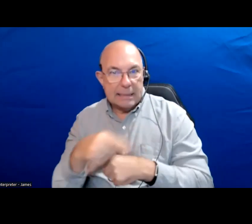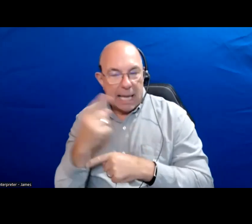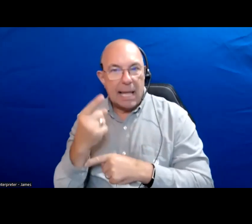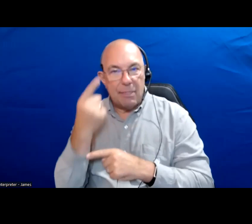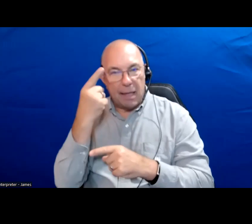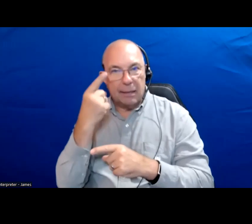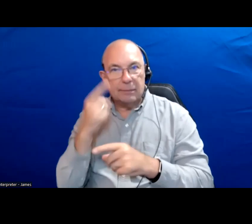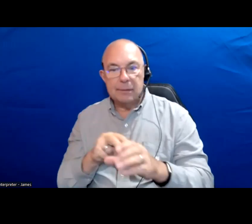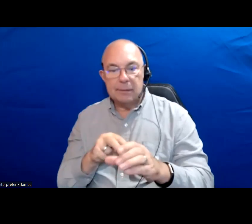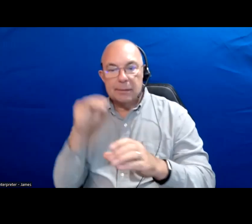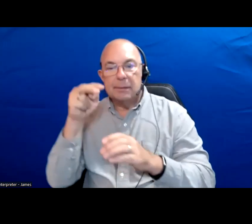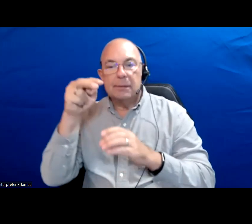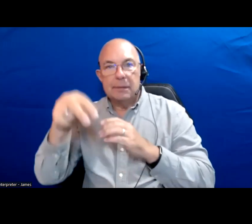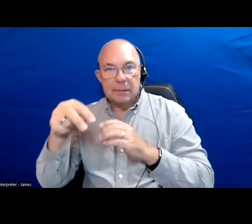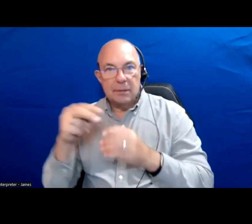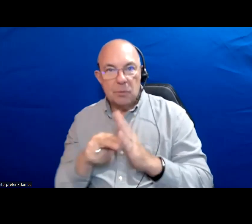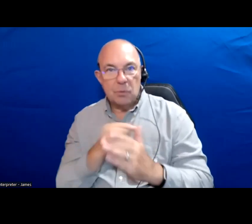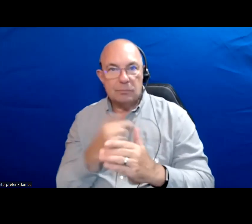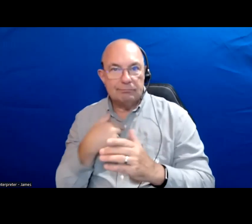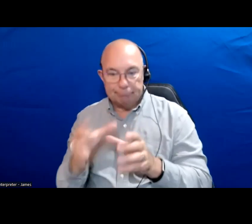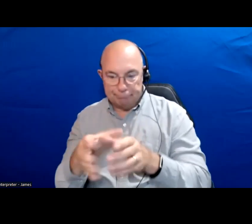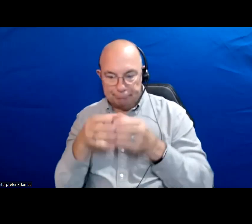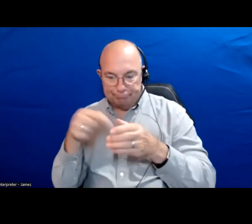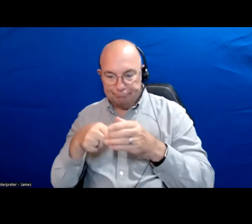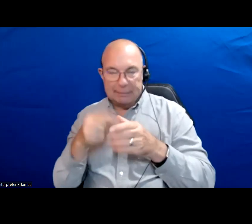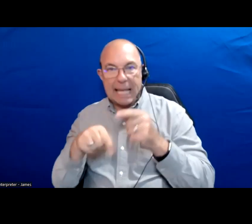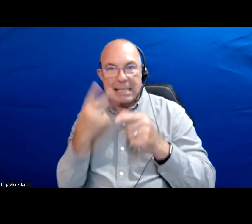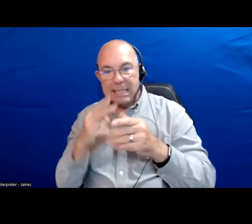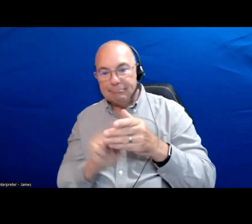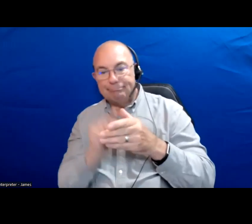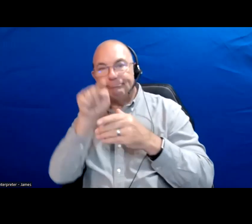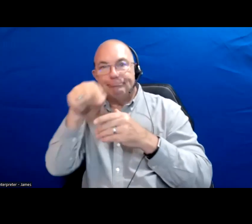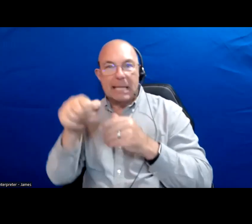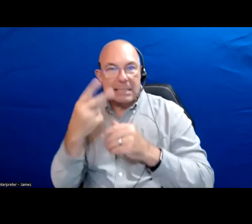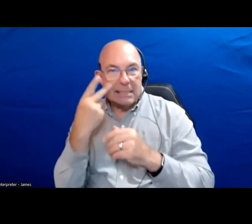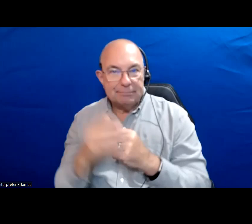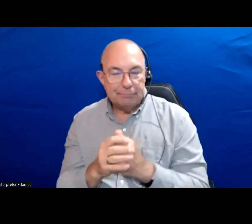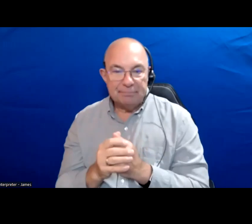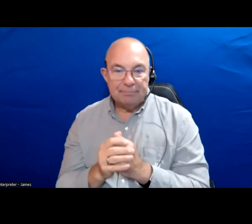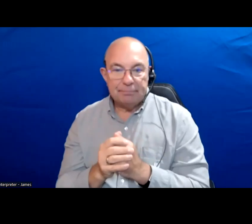the confines that we've worked ourselves into at this point. That is great thank you Inori.